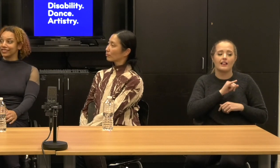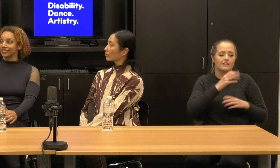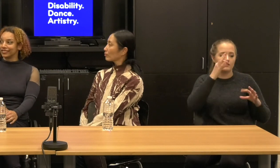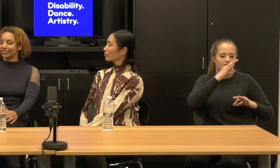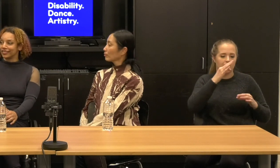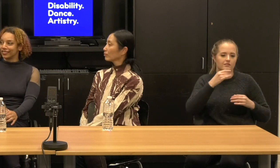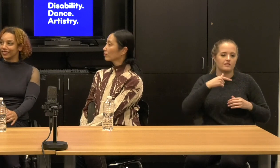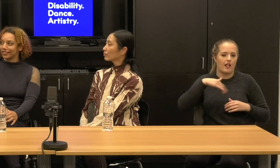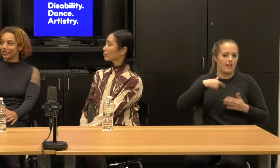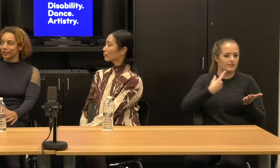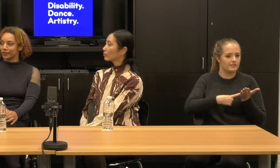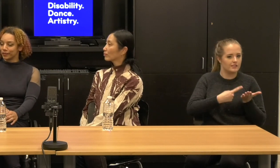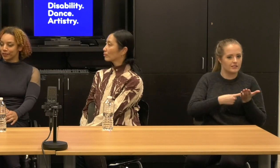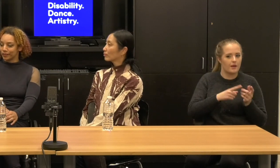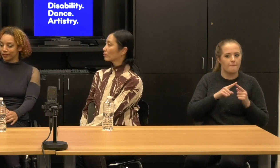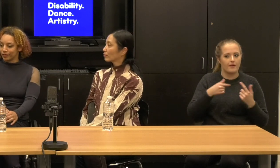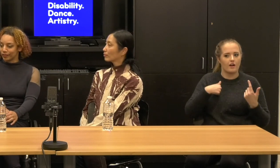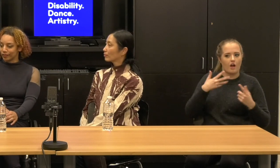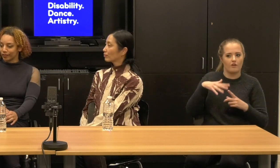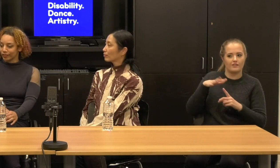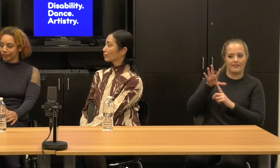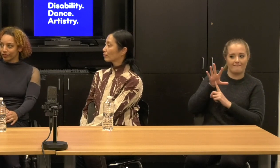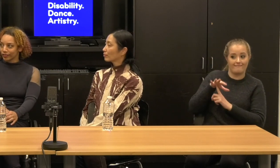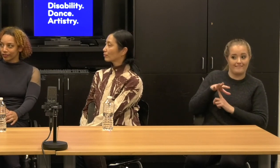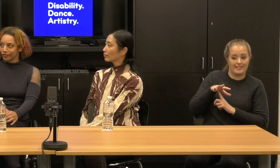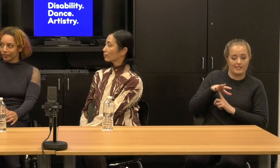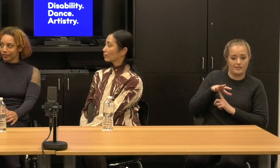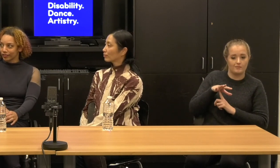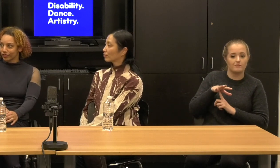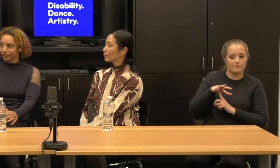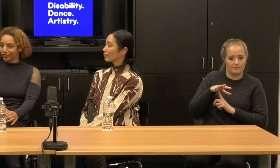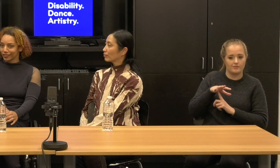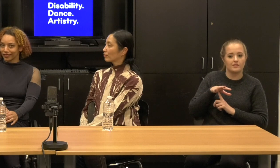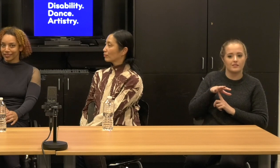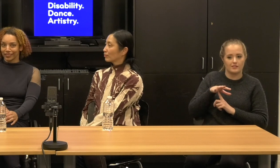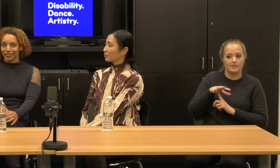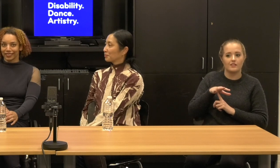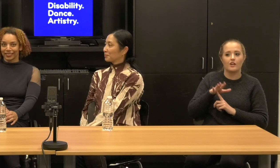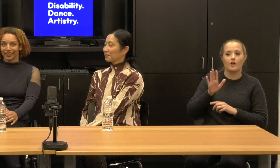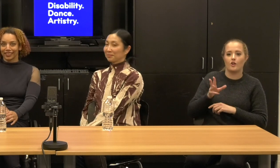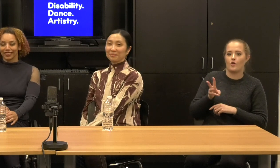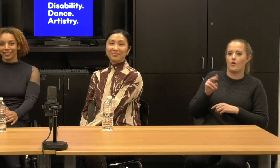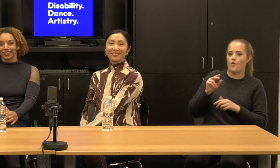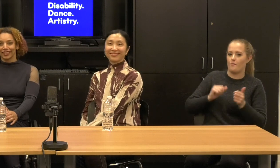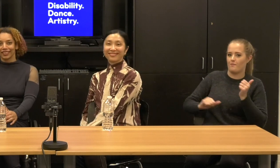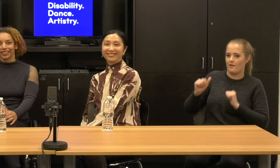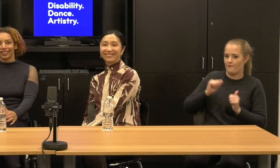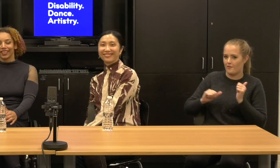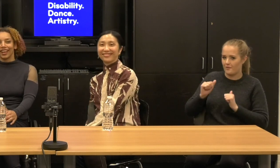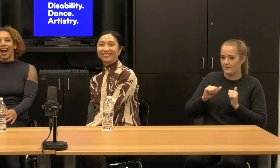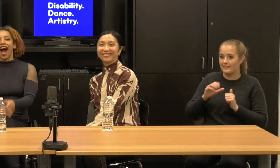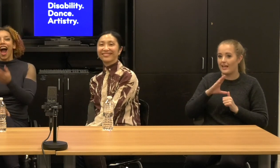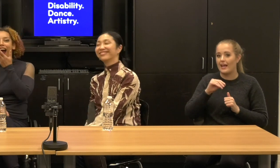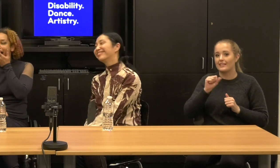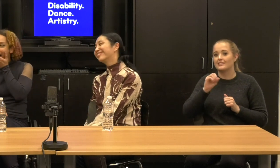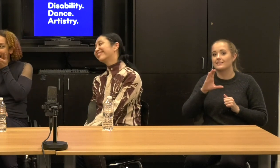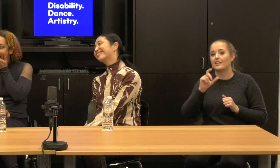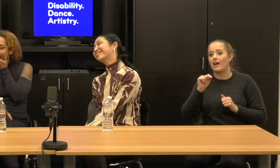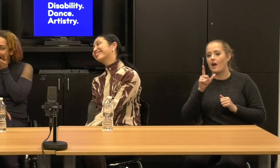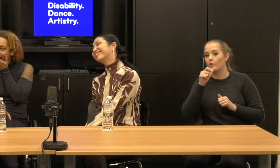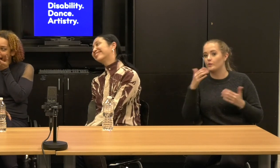alice, I'm doing a beautiful, stunning performance, um, that Scott and I really got to experience